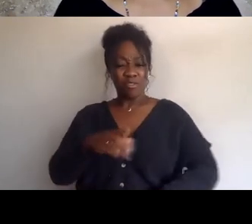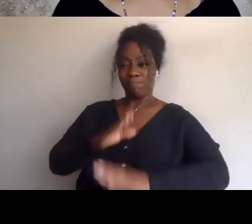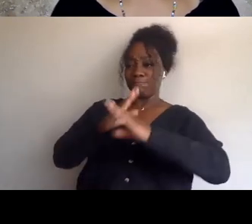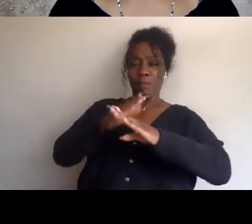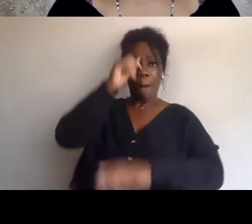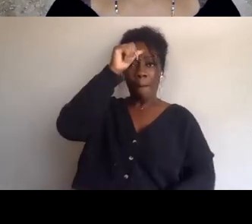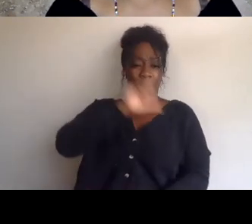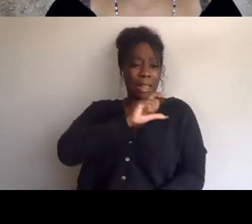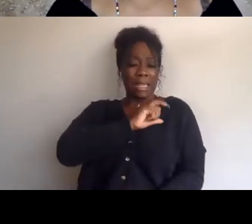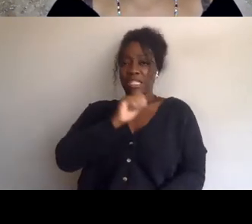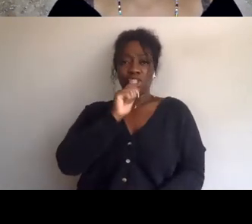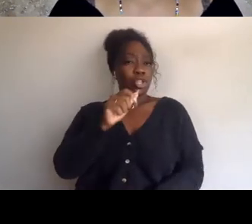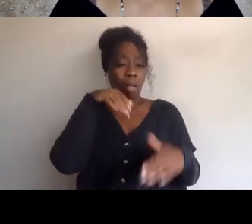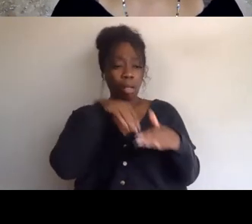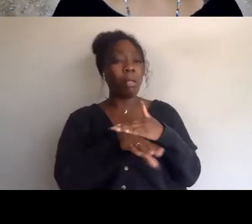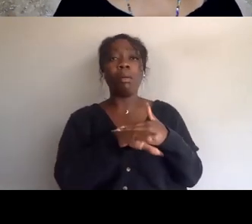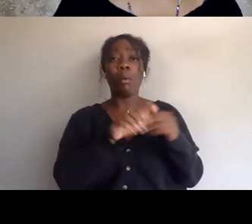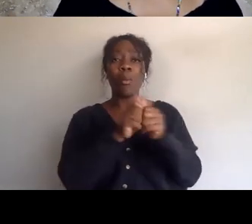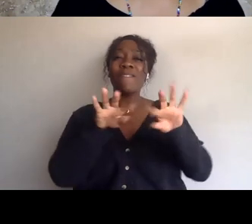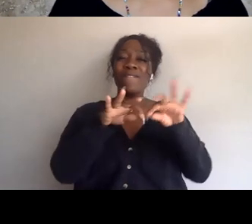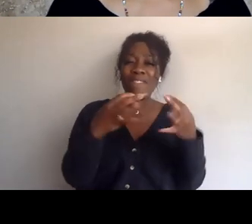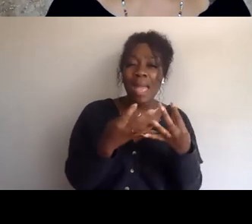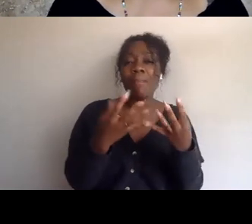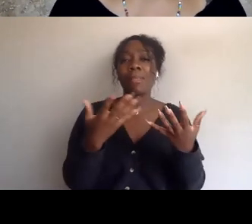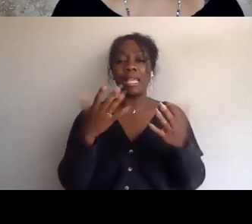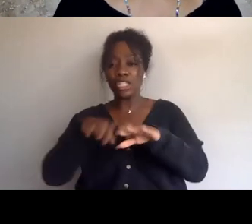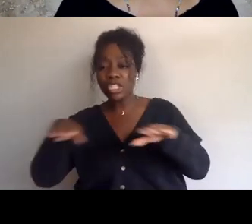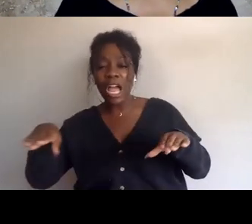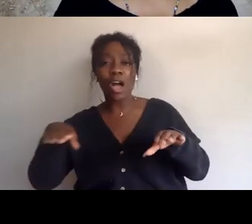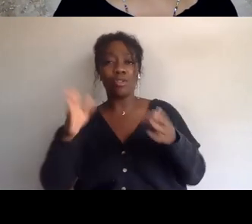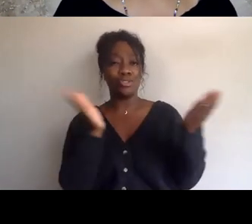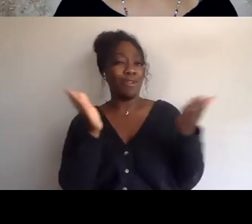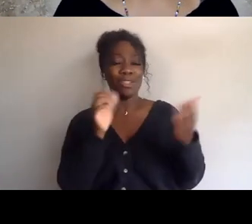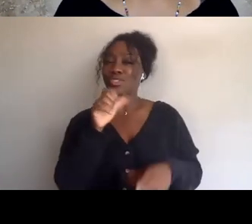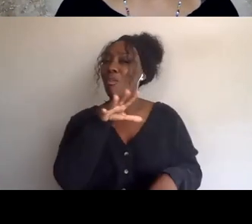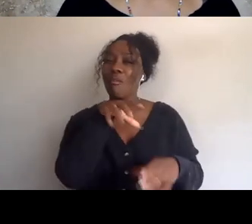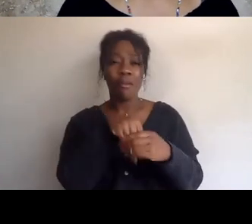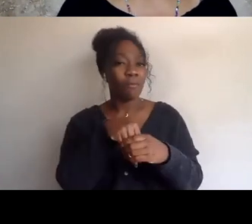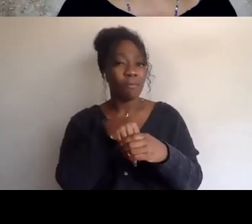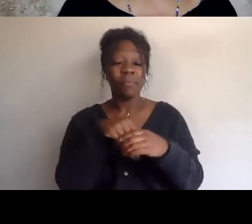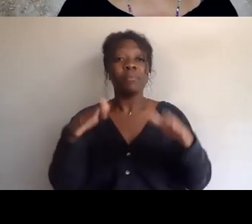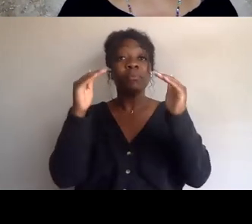and then also on Thursday actually, this should have gone ahead of it, this is directly related to this concept